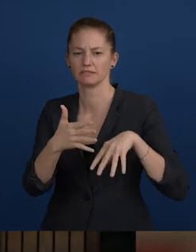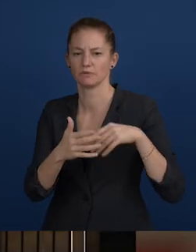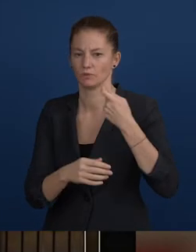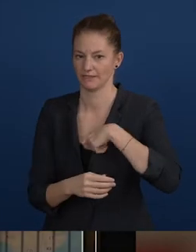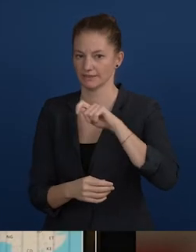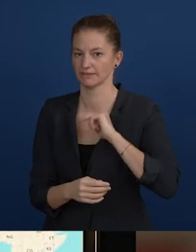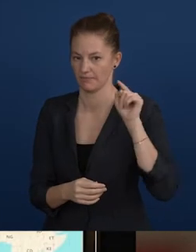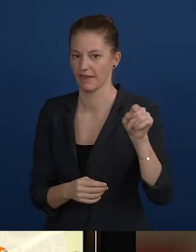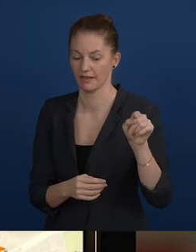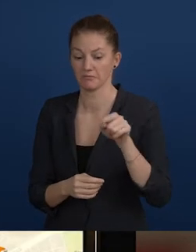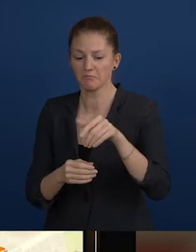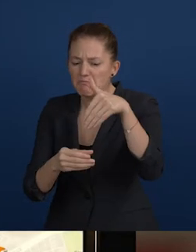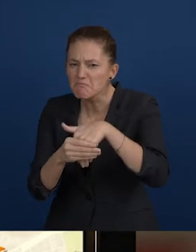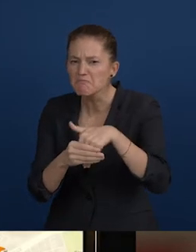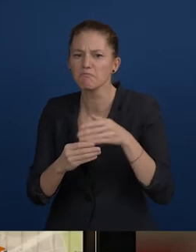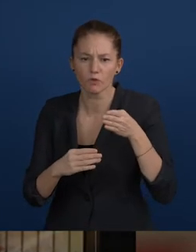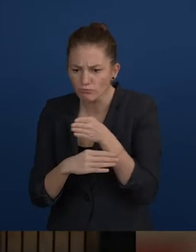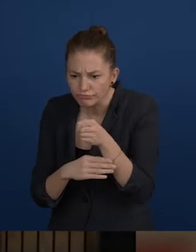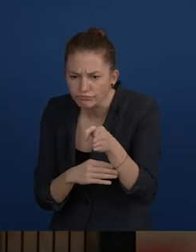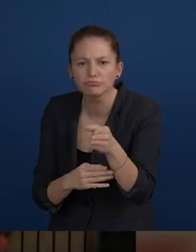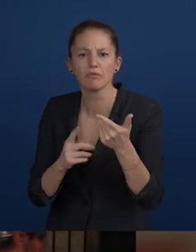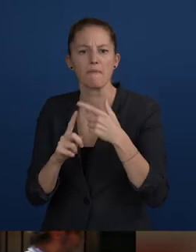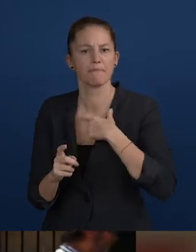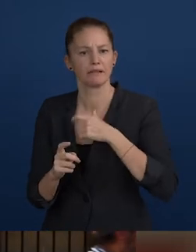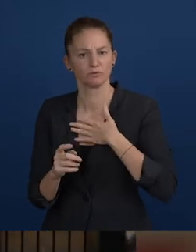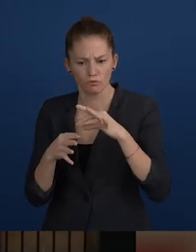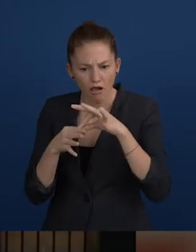and includes route planning, personalized guidance, and assistance.